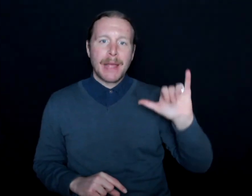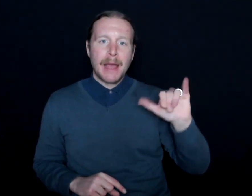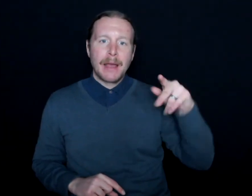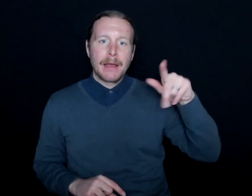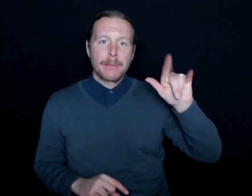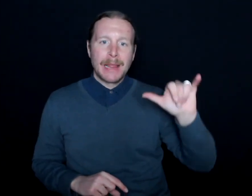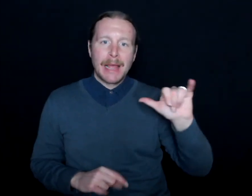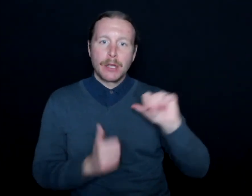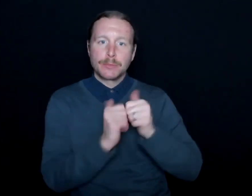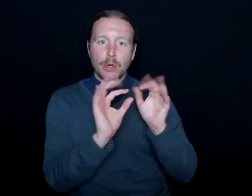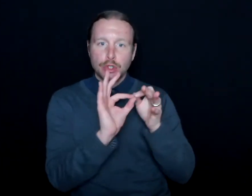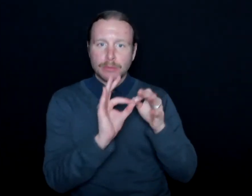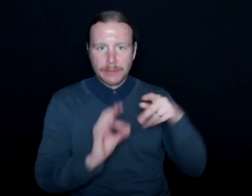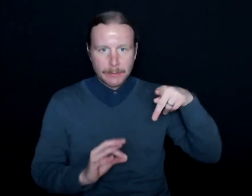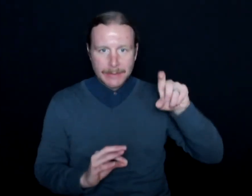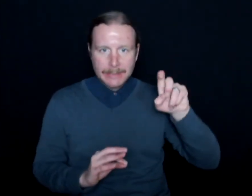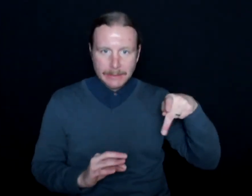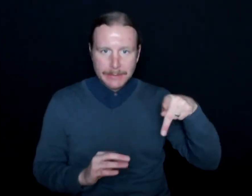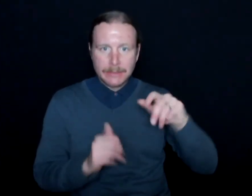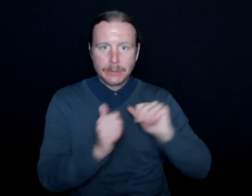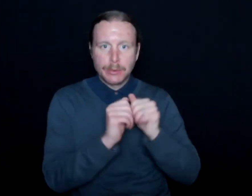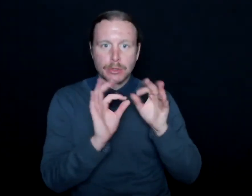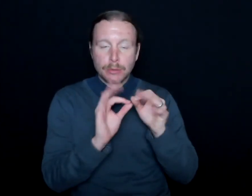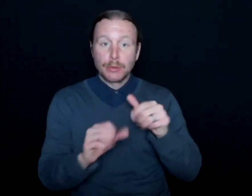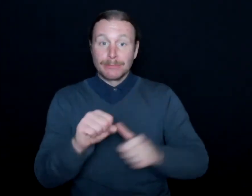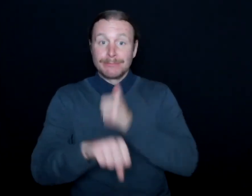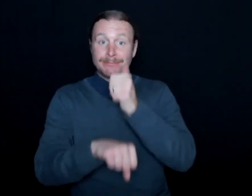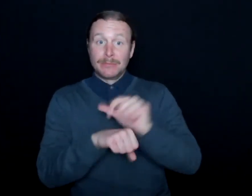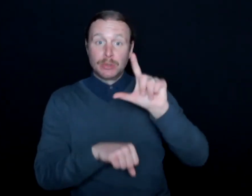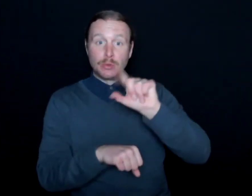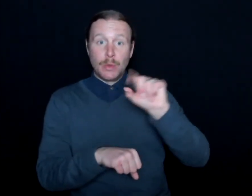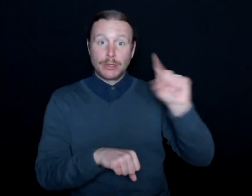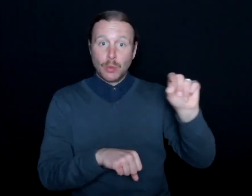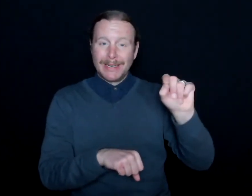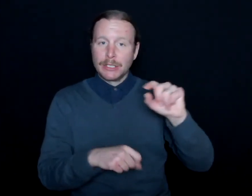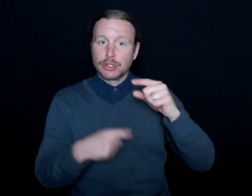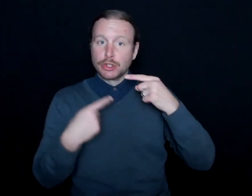you started in 2020 right before the pandemic began.